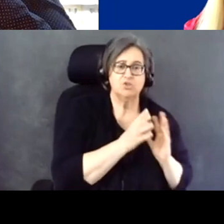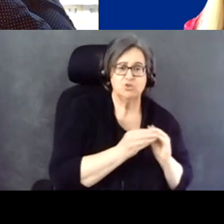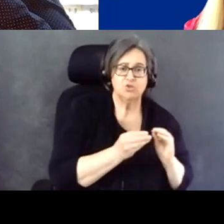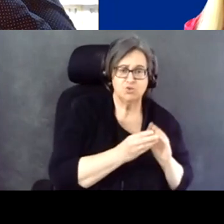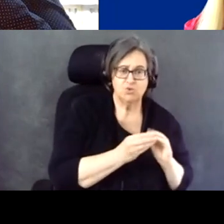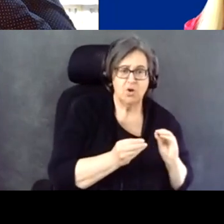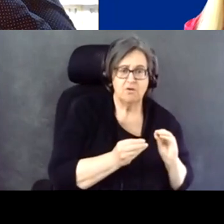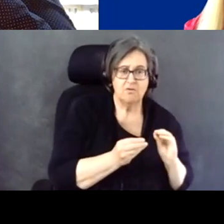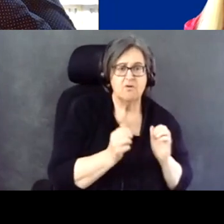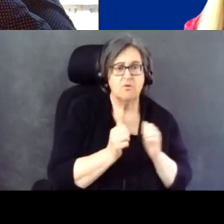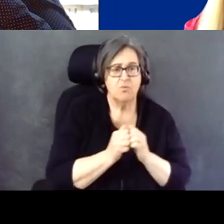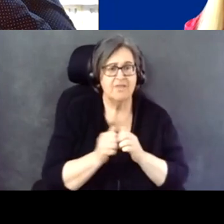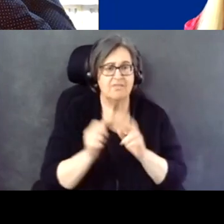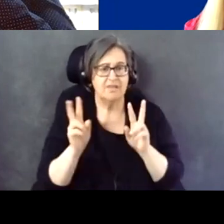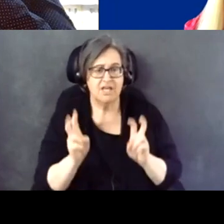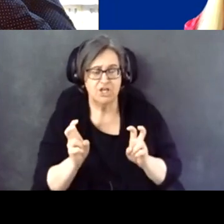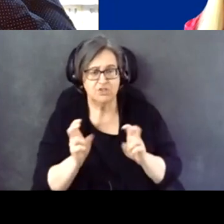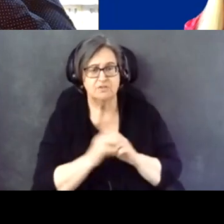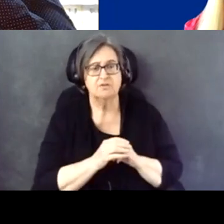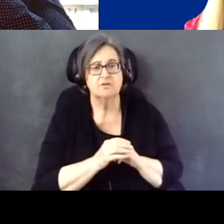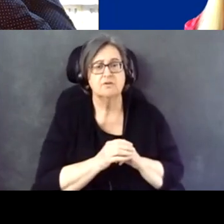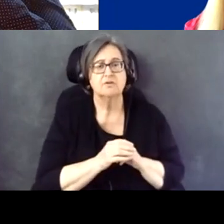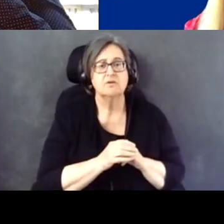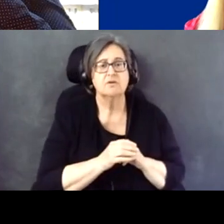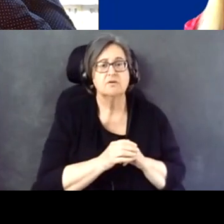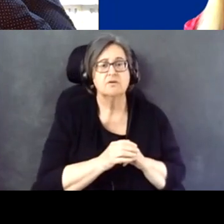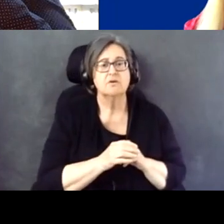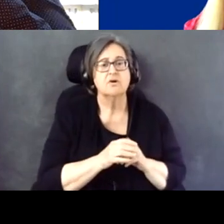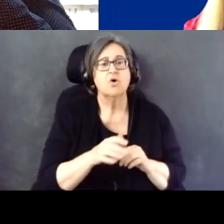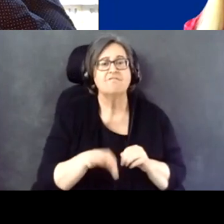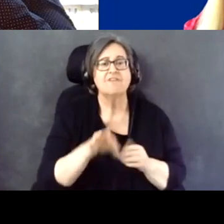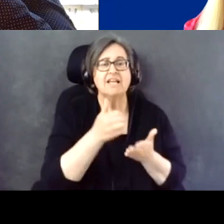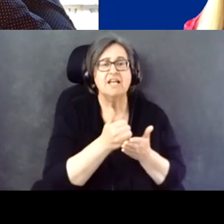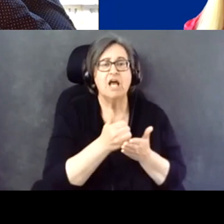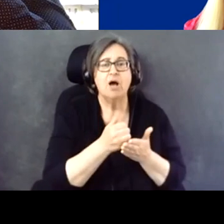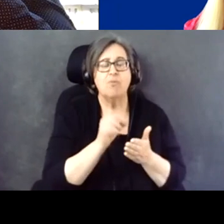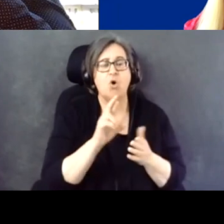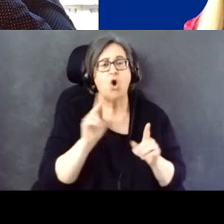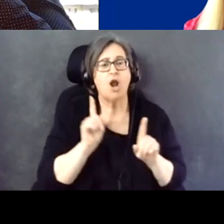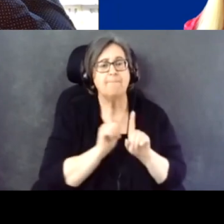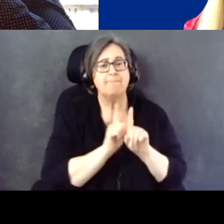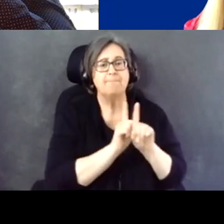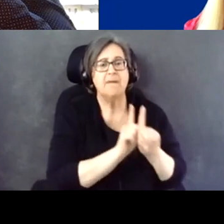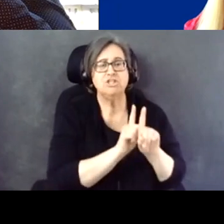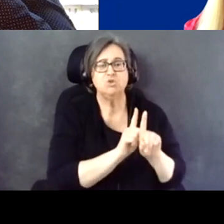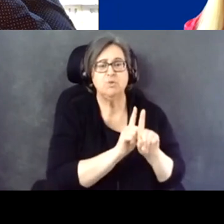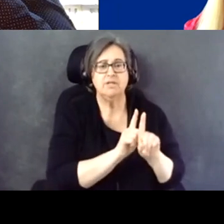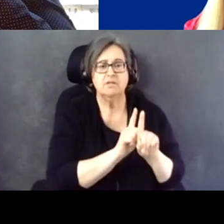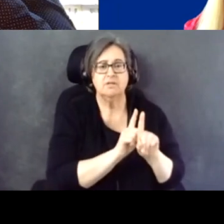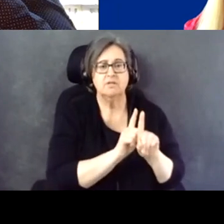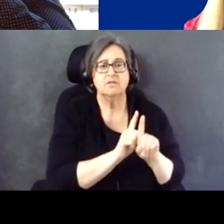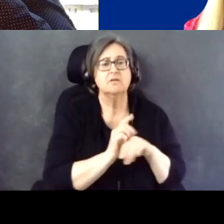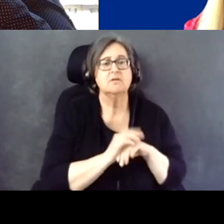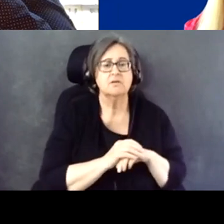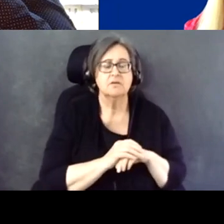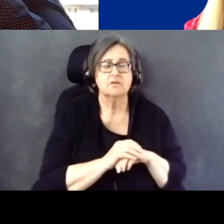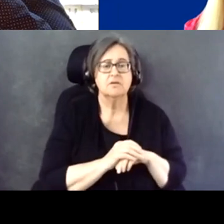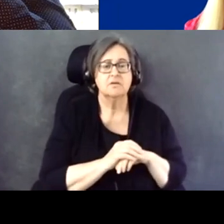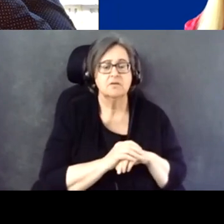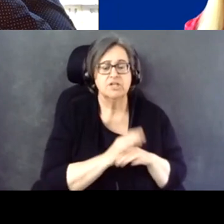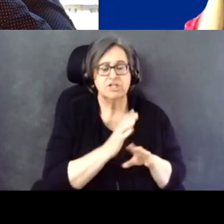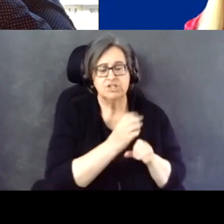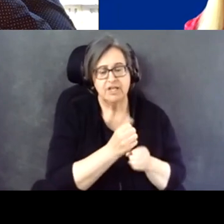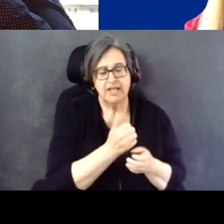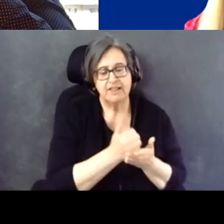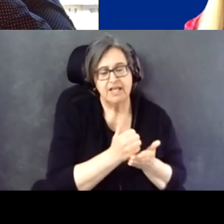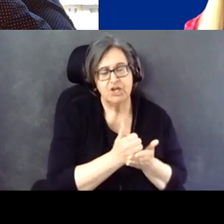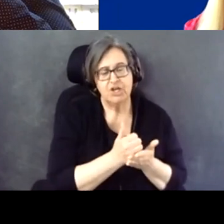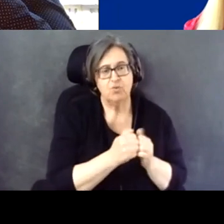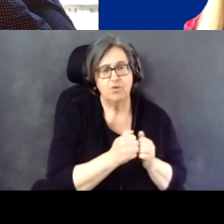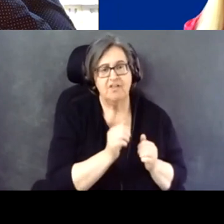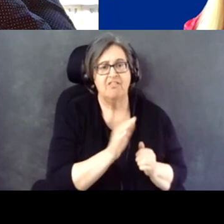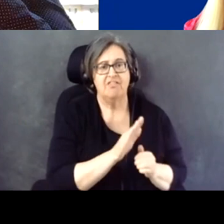And then finding help or mentoring for them to get help with their issues.